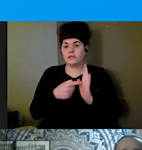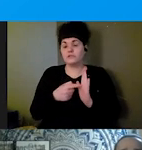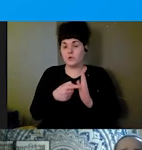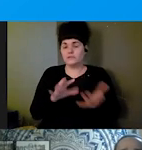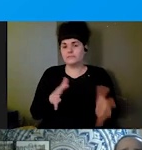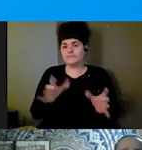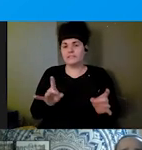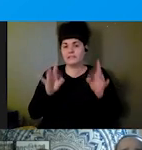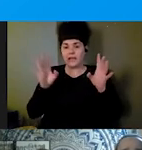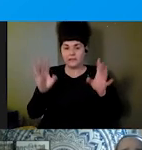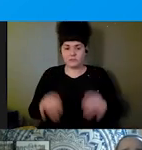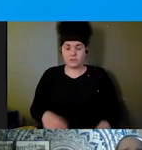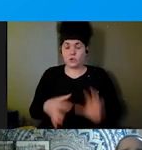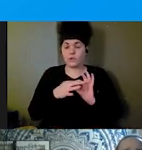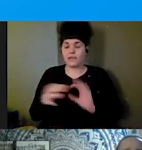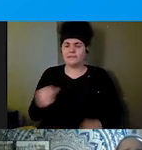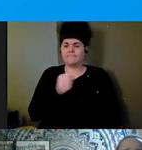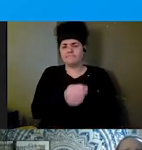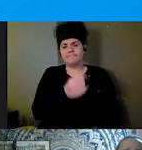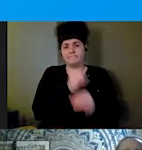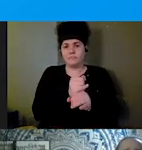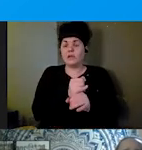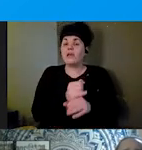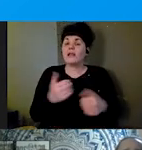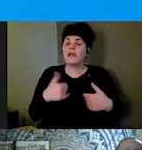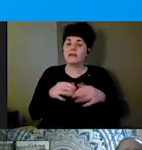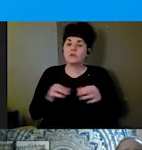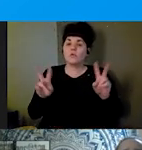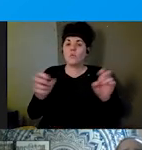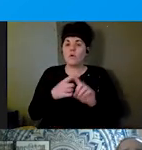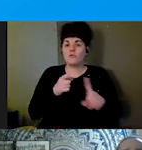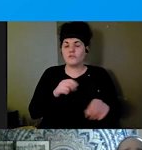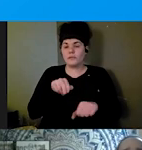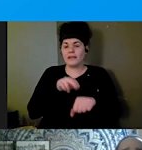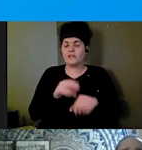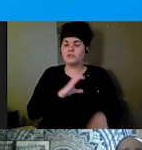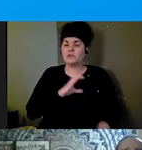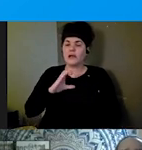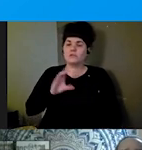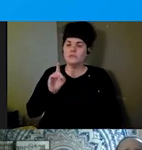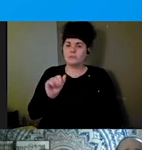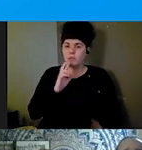from a National Council on Disability report called "Preserving Our Freedom: